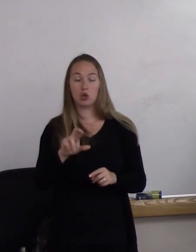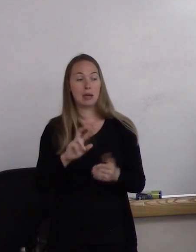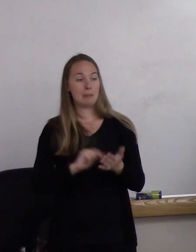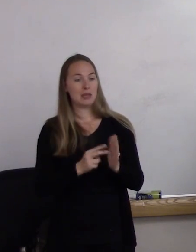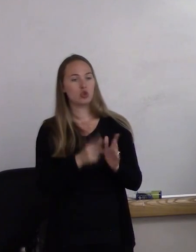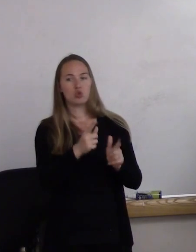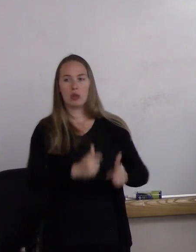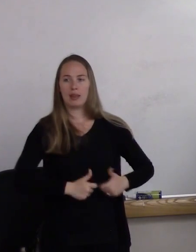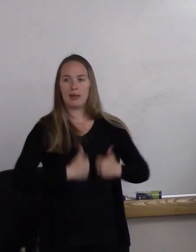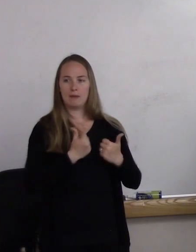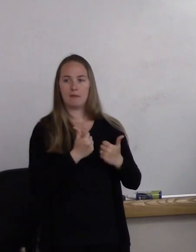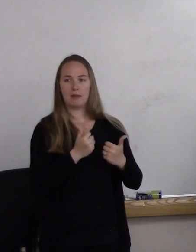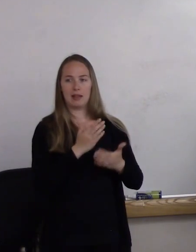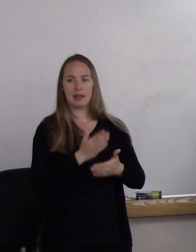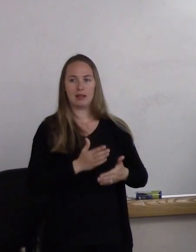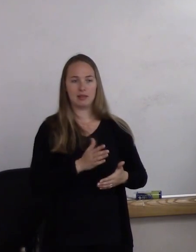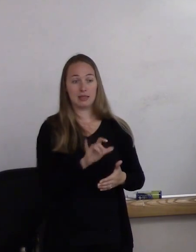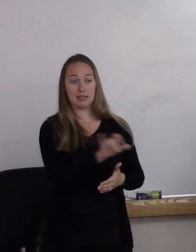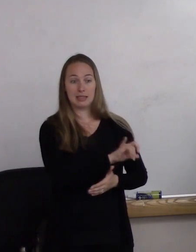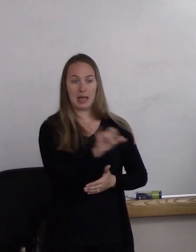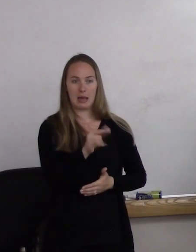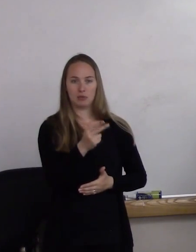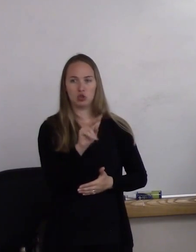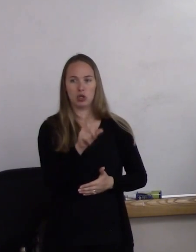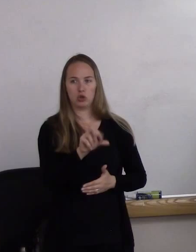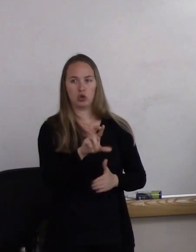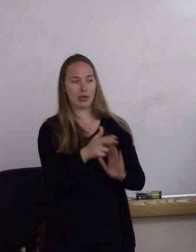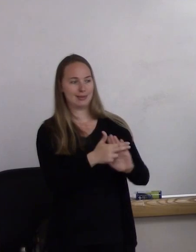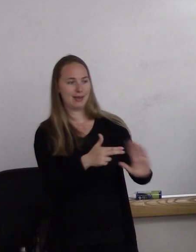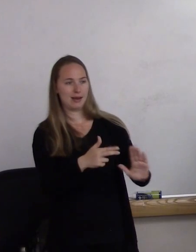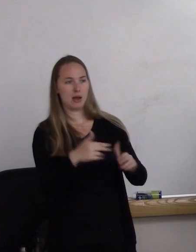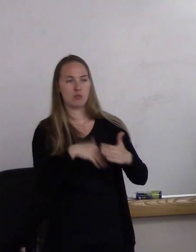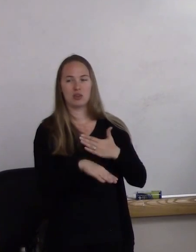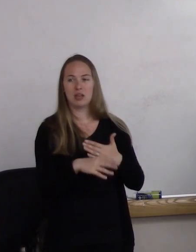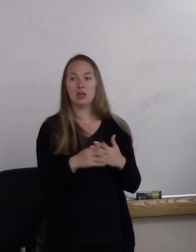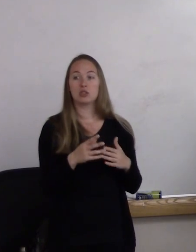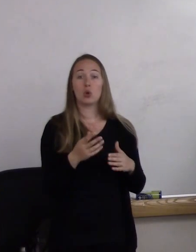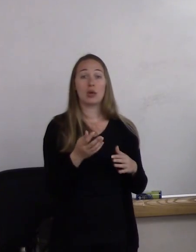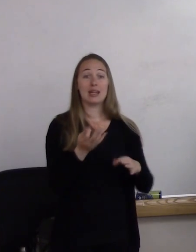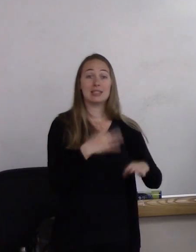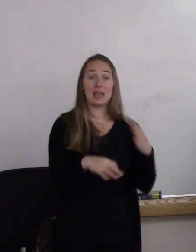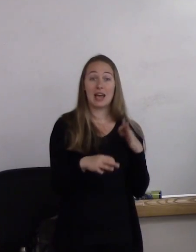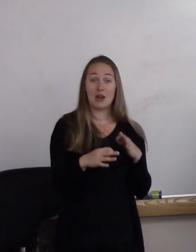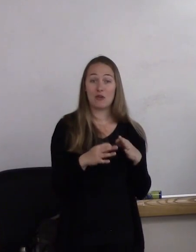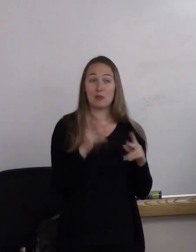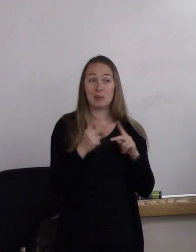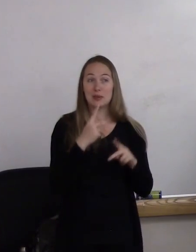that you were assigned at birth. So instead of calling people not transgender, we use cisgender.